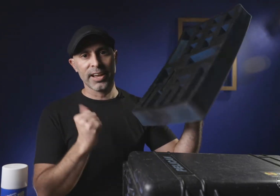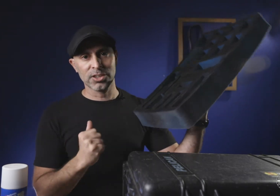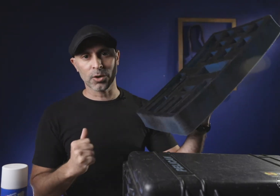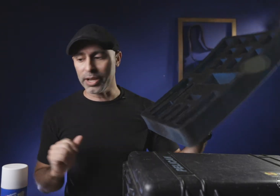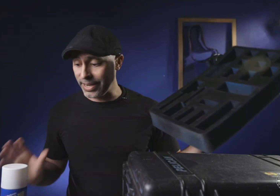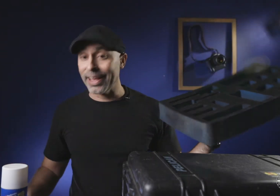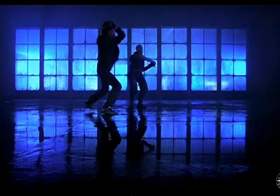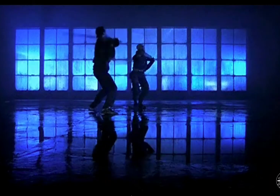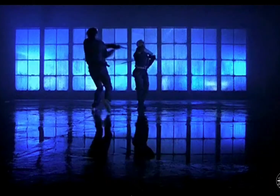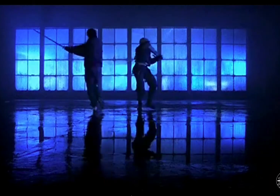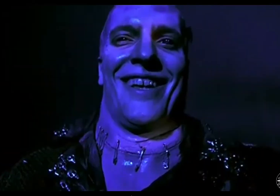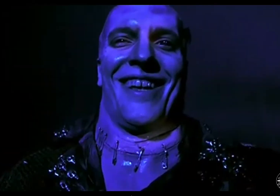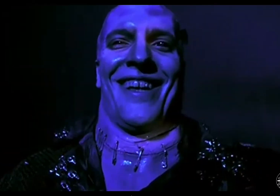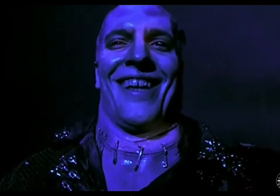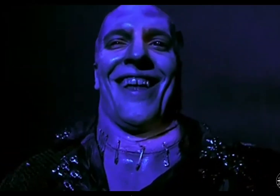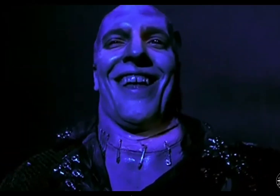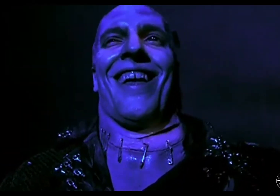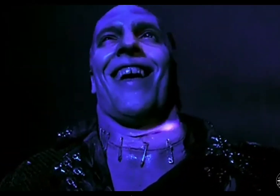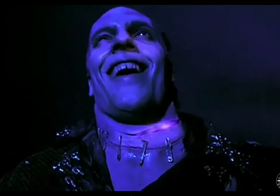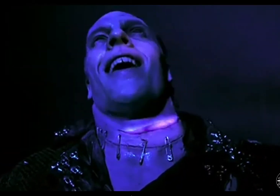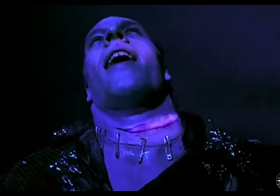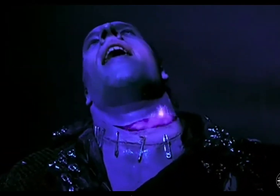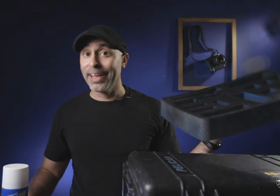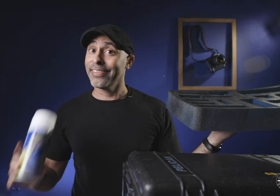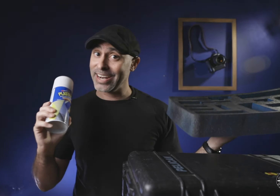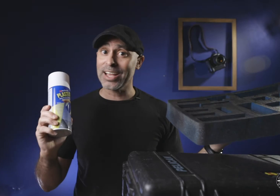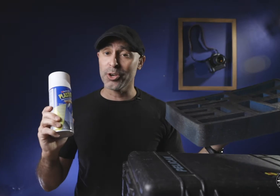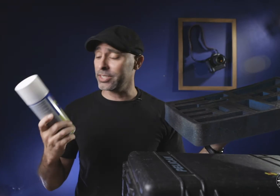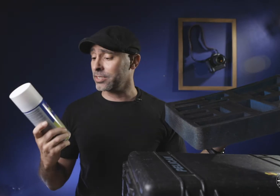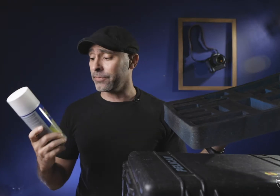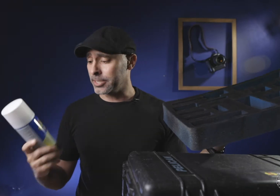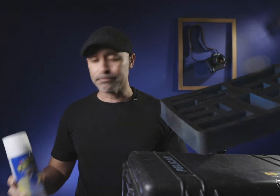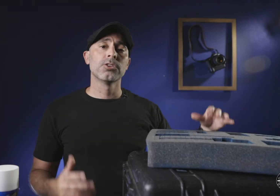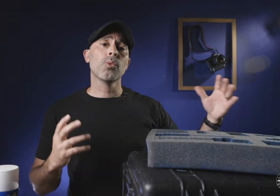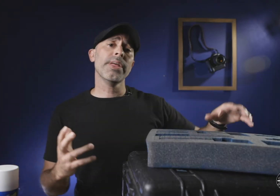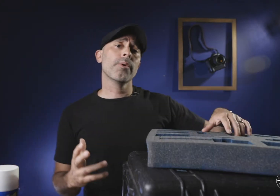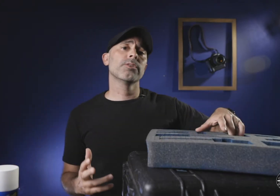I took its Quickening that is how good this stuff is so one thing I want to do